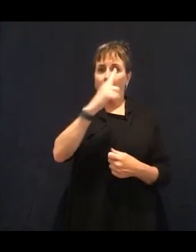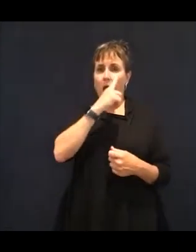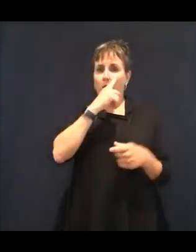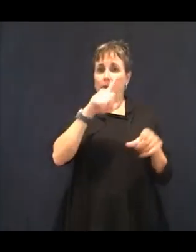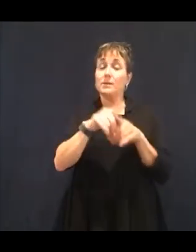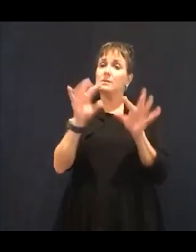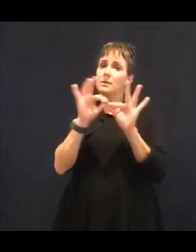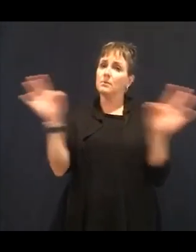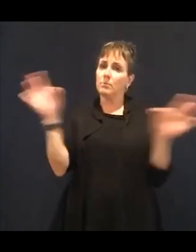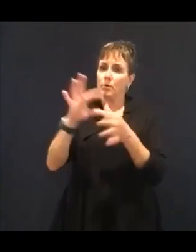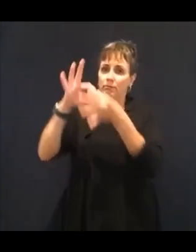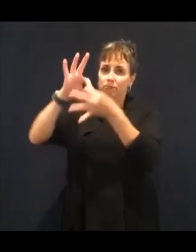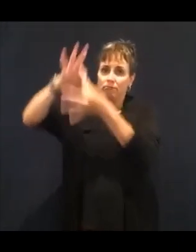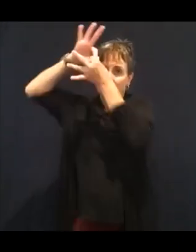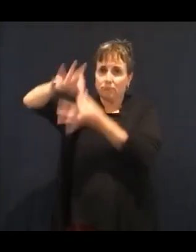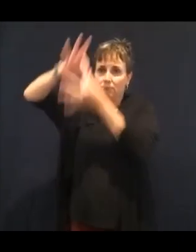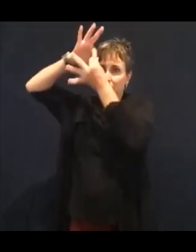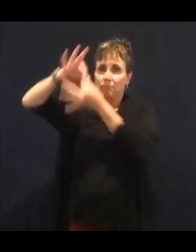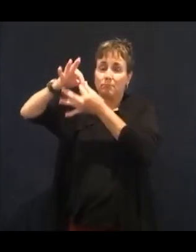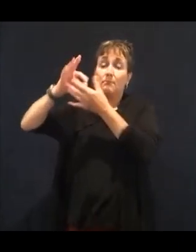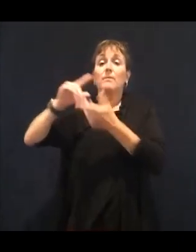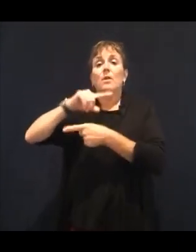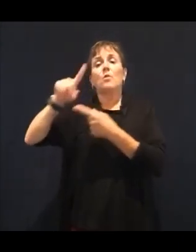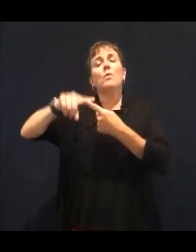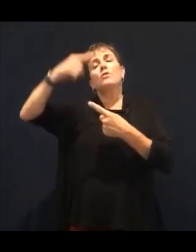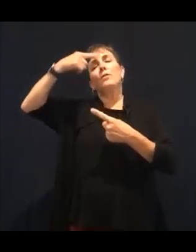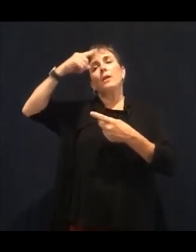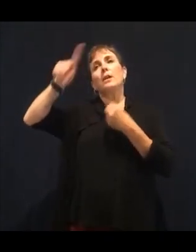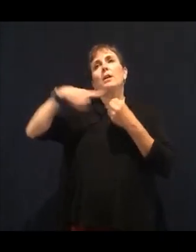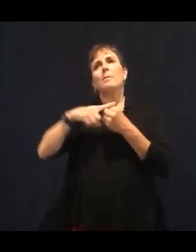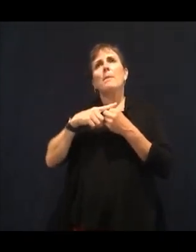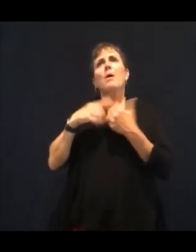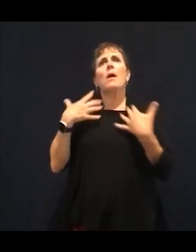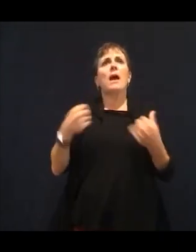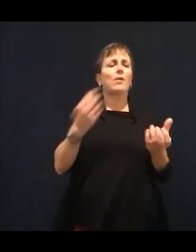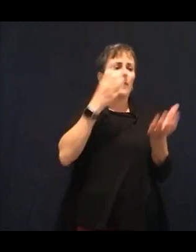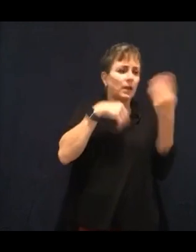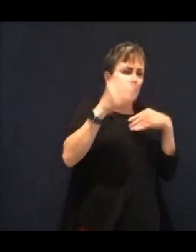to stay on top of vision progression